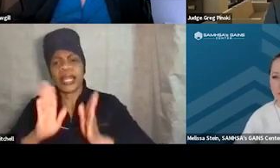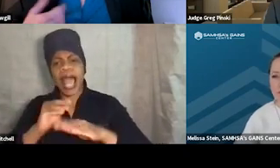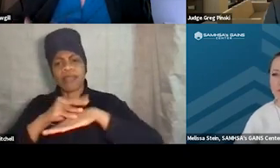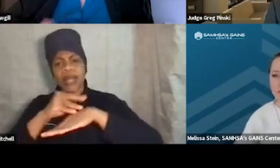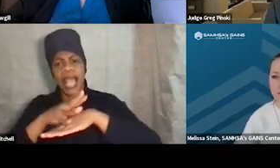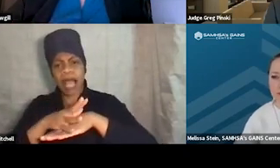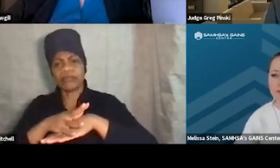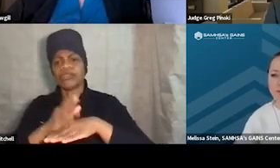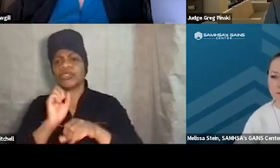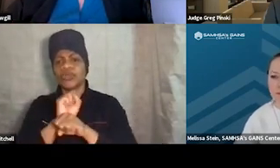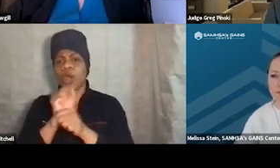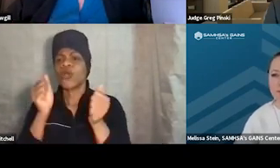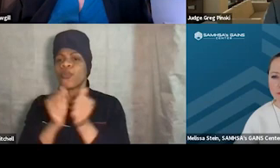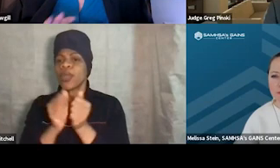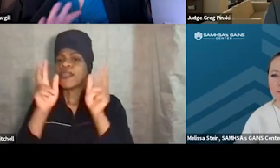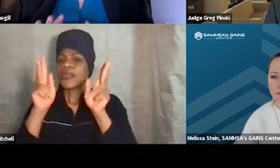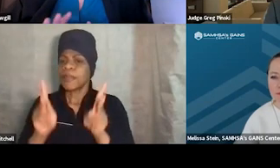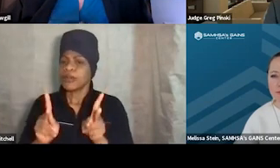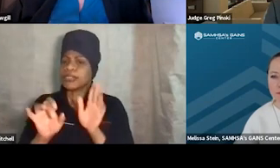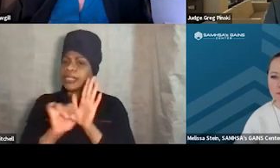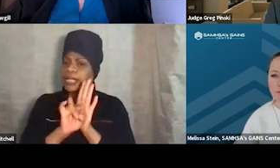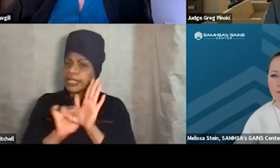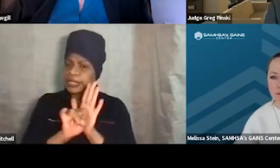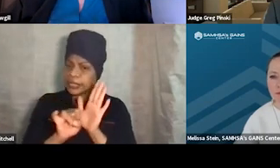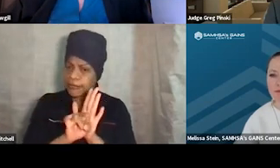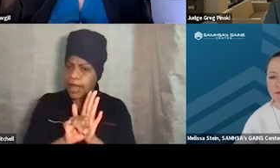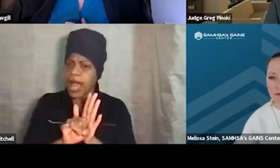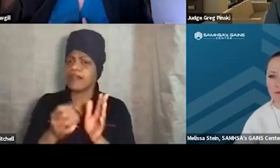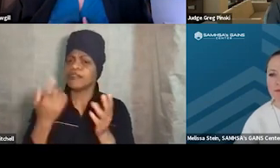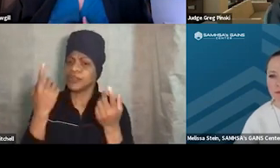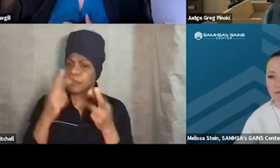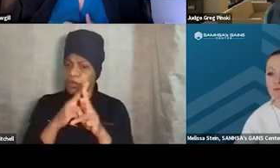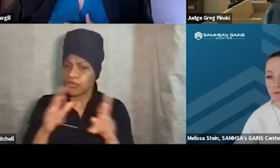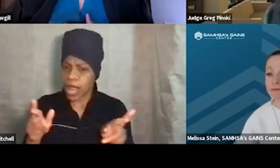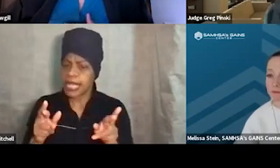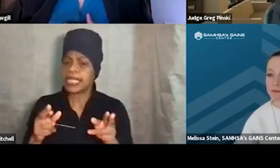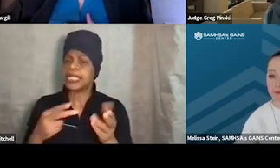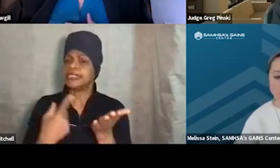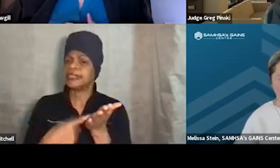so that we can identify that discrepancy, and move them forward, and talk to counseling about that. And Judge Pinski, I don't know